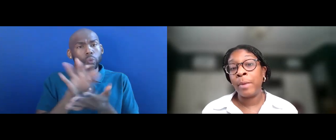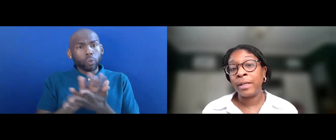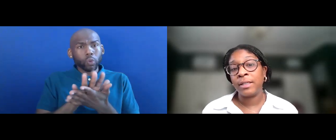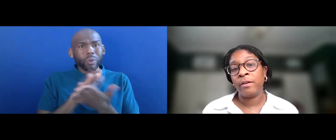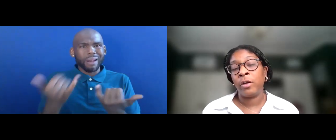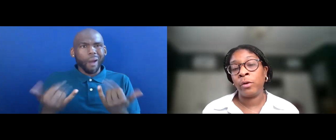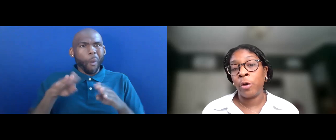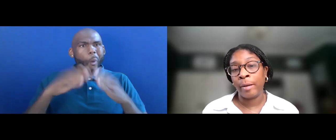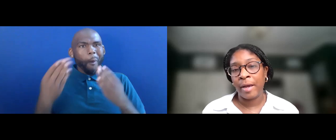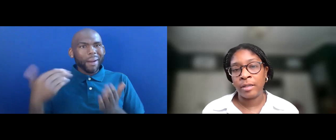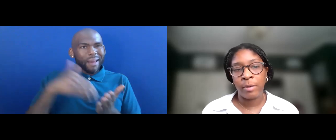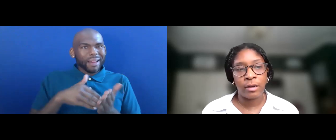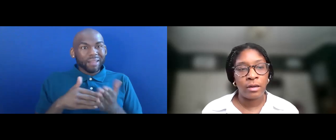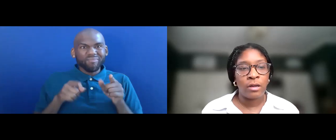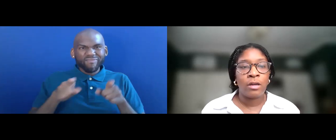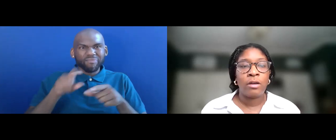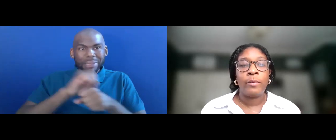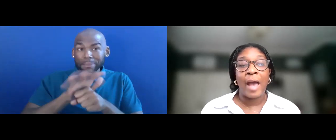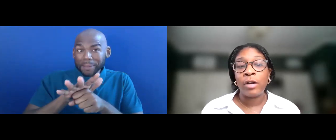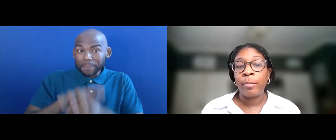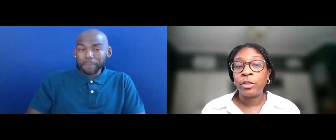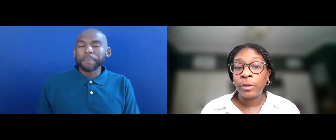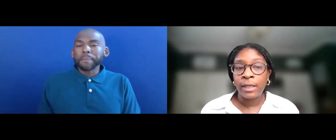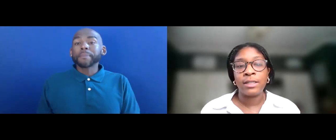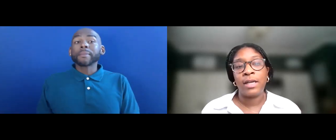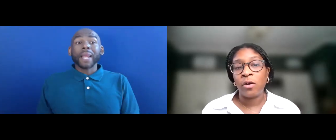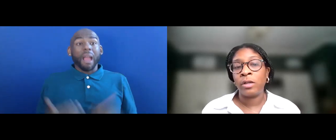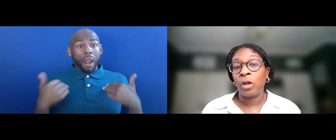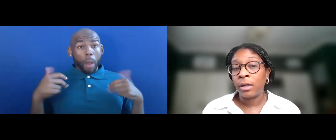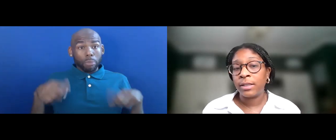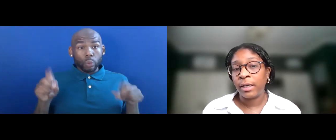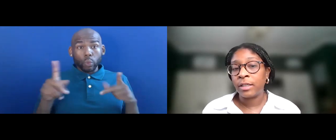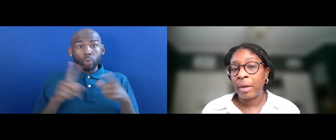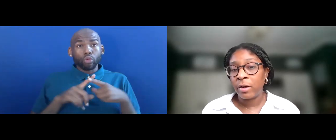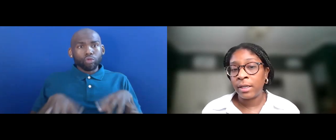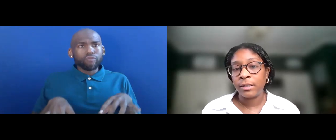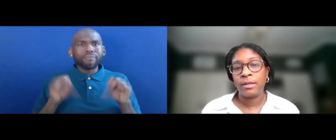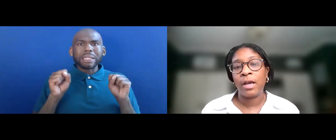MIDST OF AN ONGOING PANDEMIC. WE HAVE AN OPPORTUNITY TO TAKE ON LONG-STANDING DISPARITIES,